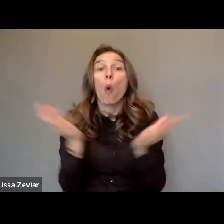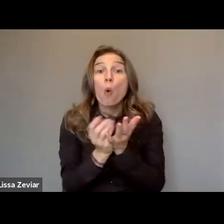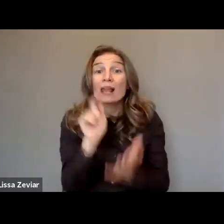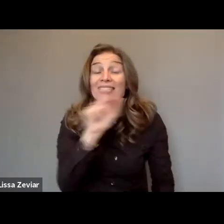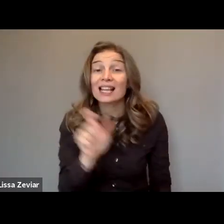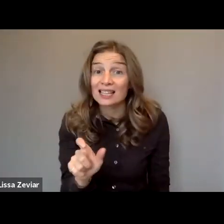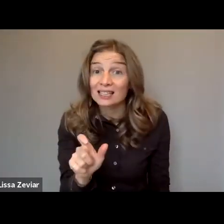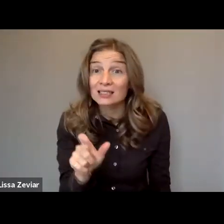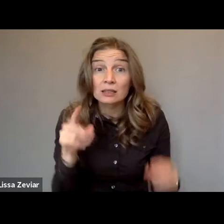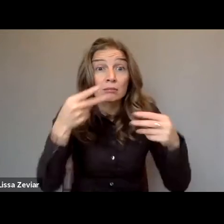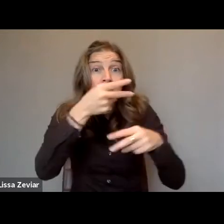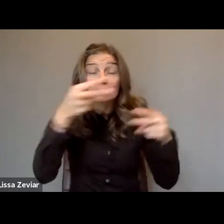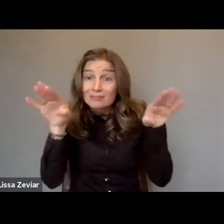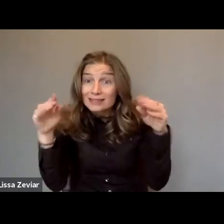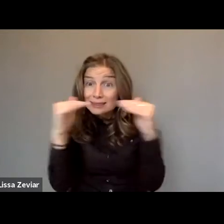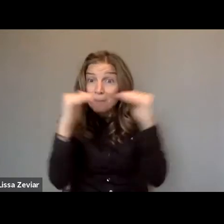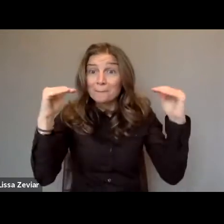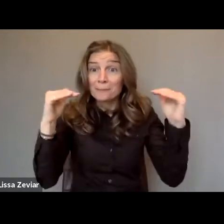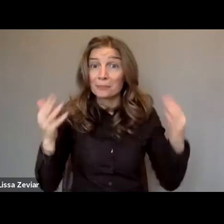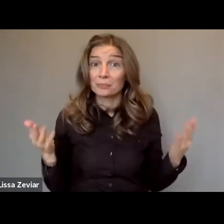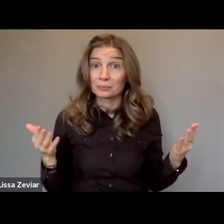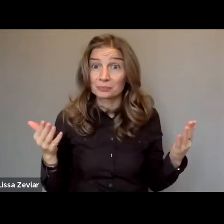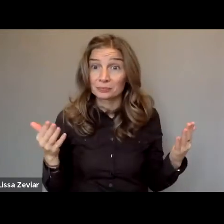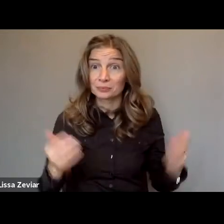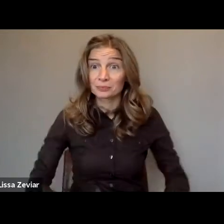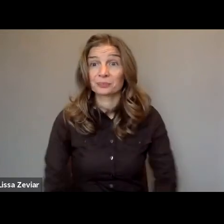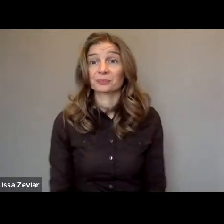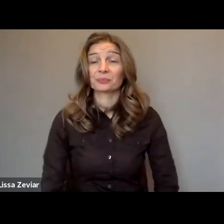What would be the reaction of the society